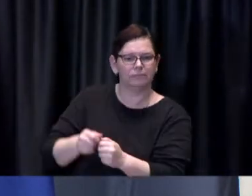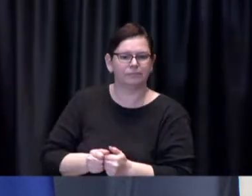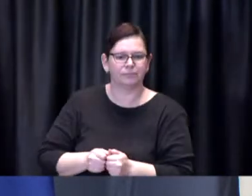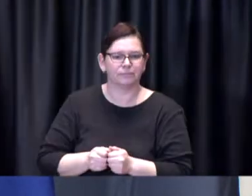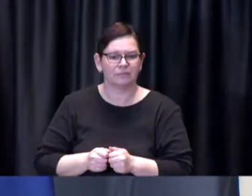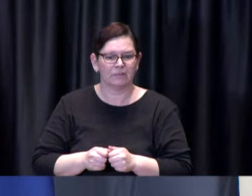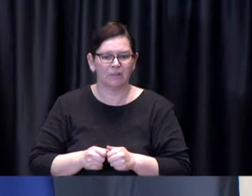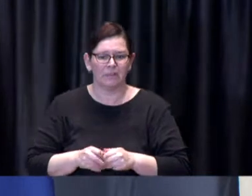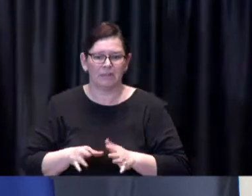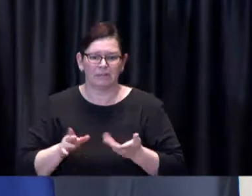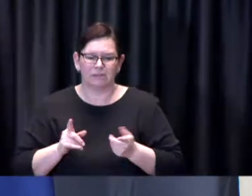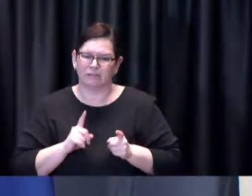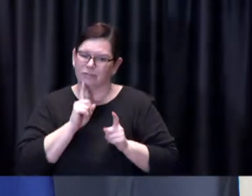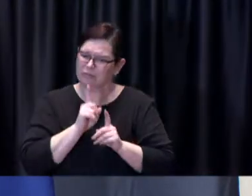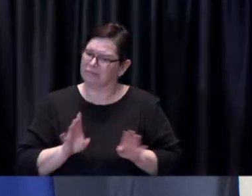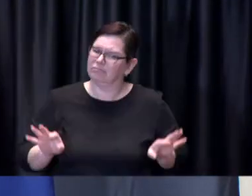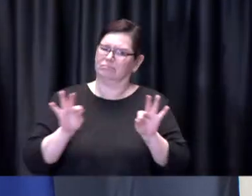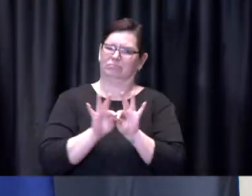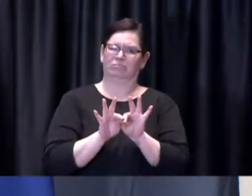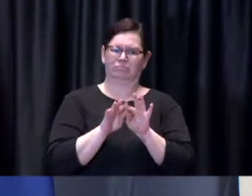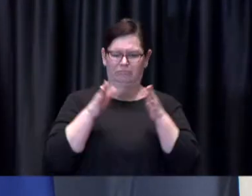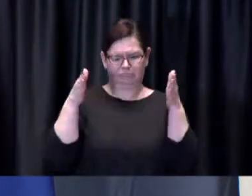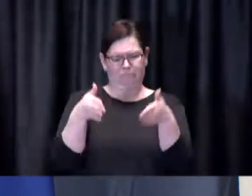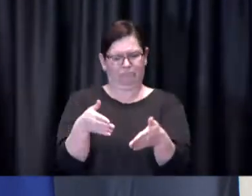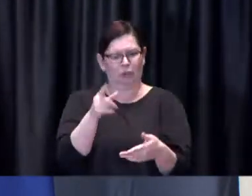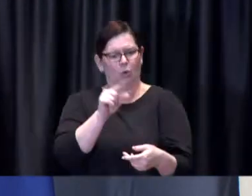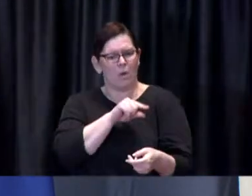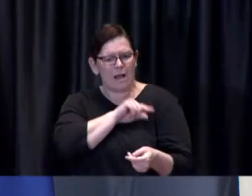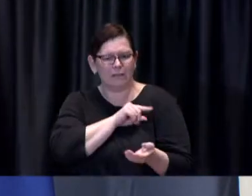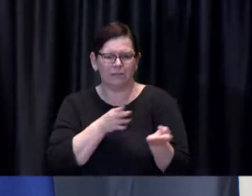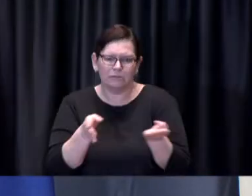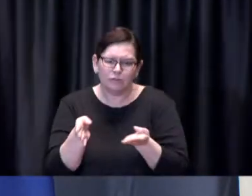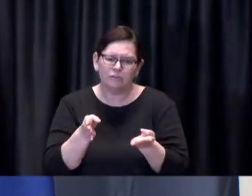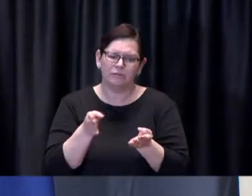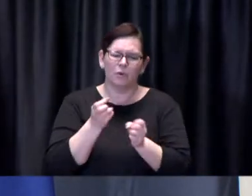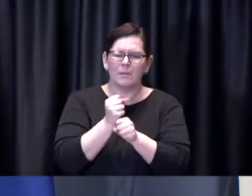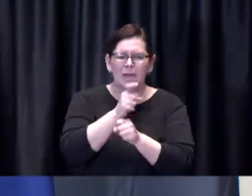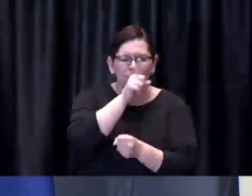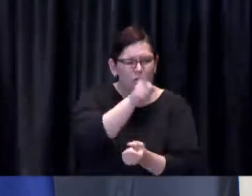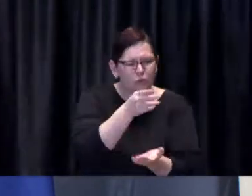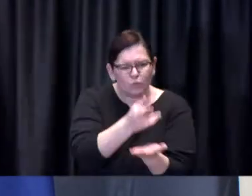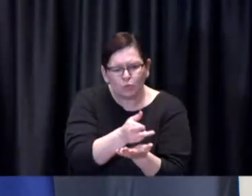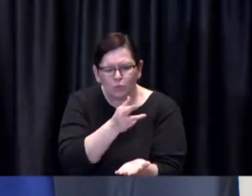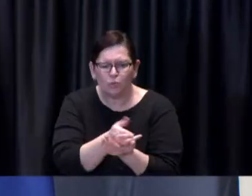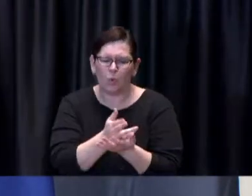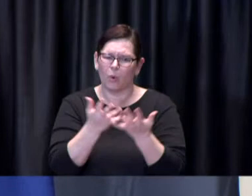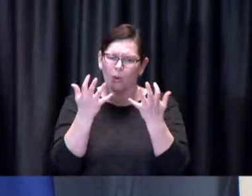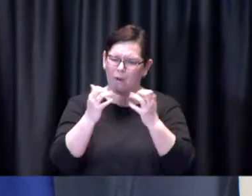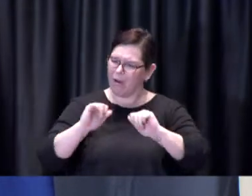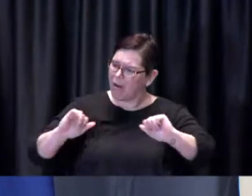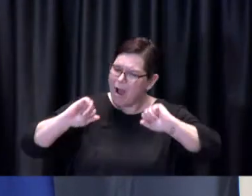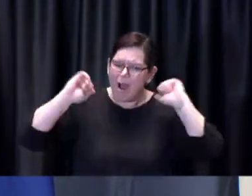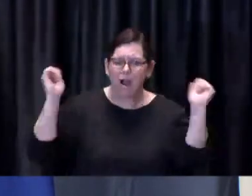might like to, we simply don't have the resources and the ability to do a mass vaccination at home